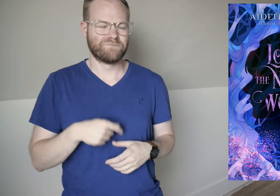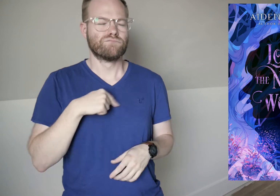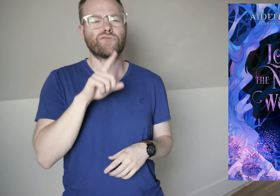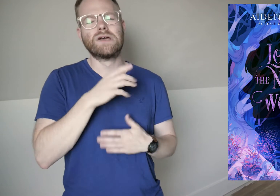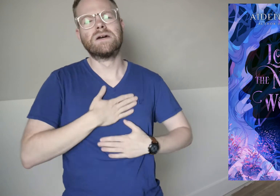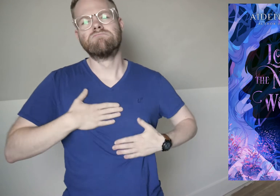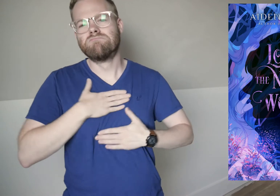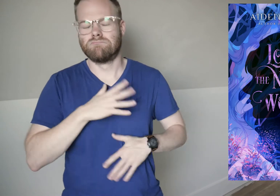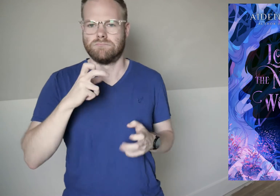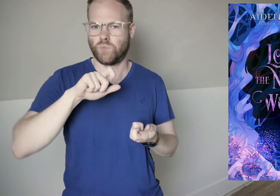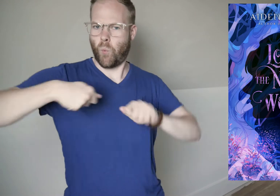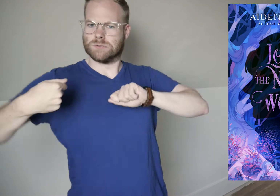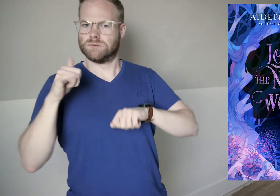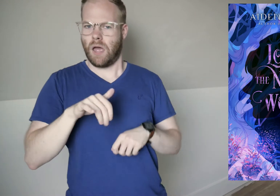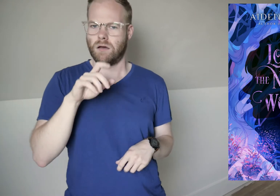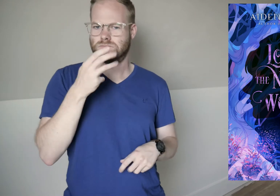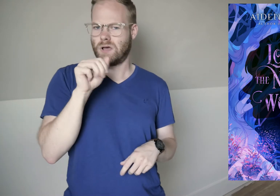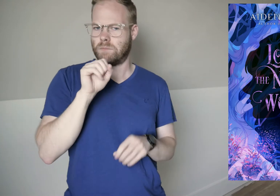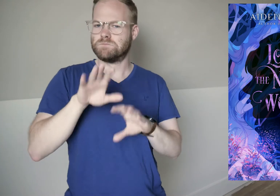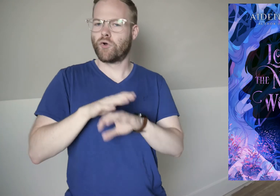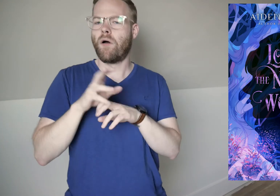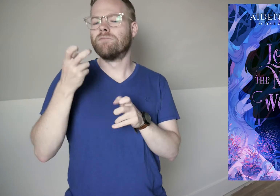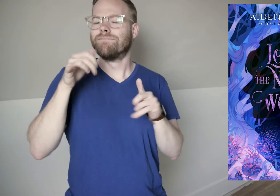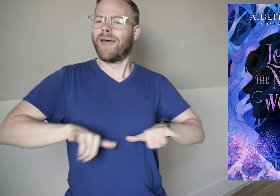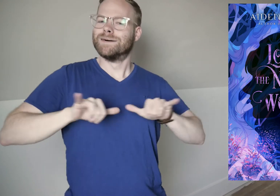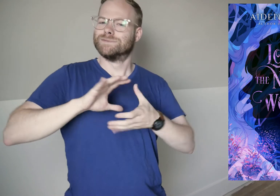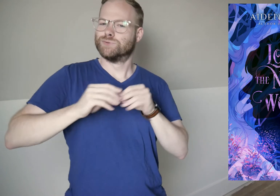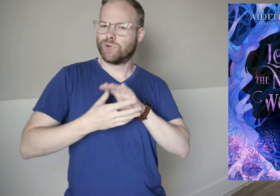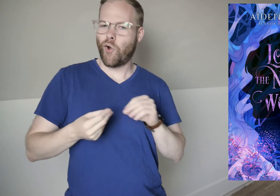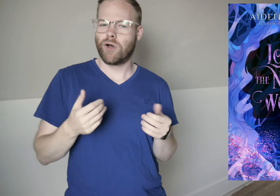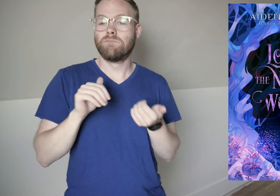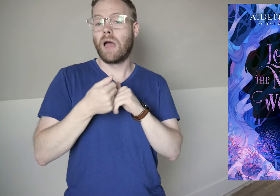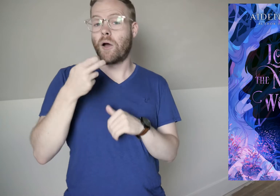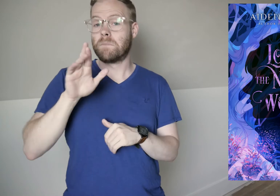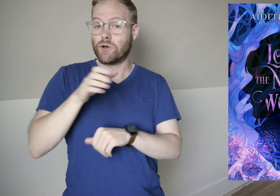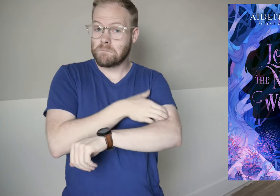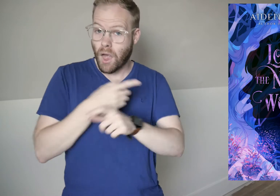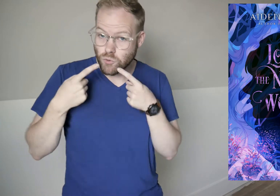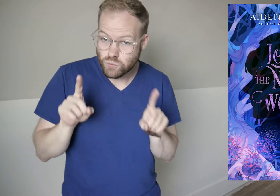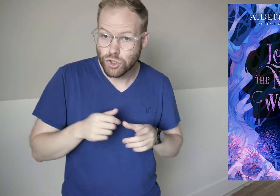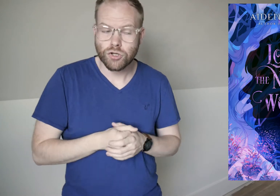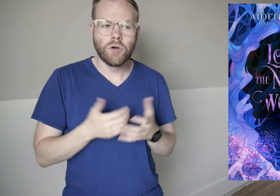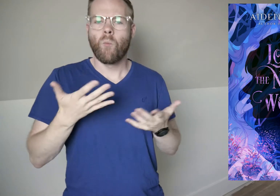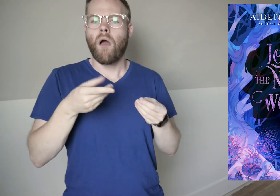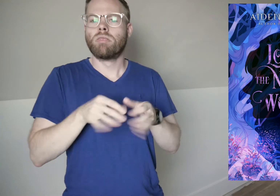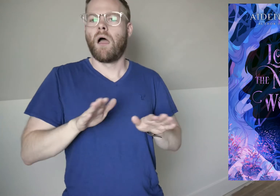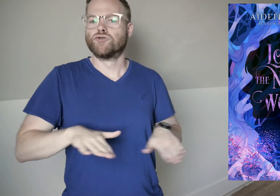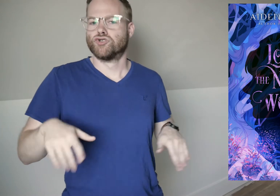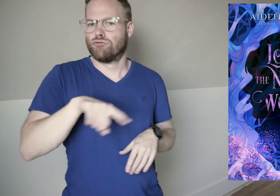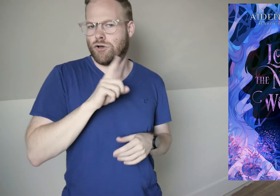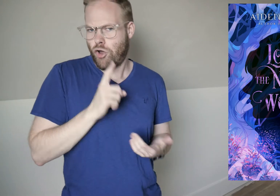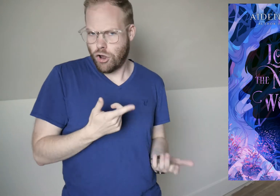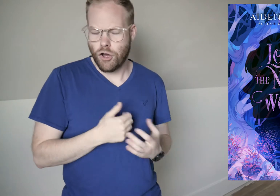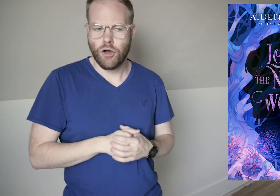I really enjoyed the twists that Thomas put on the classic story - how Peter’s powers work, what the Lost Children are,